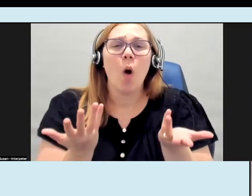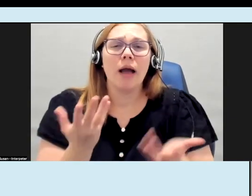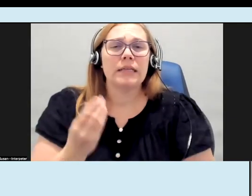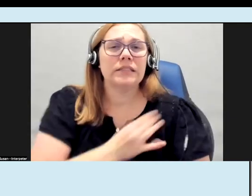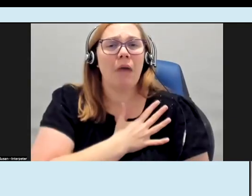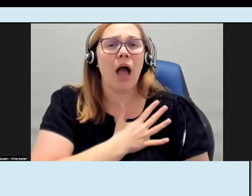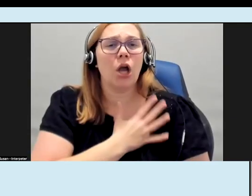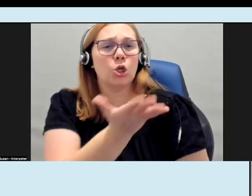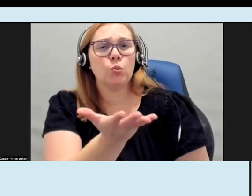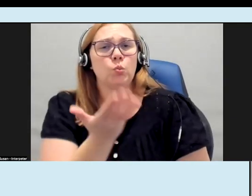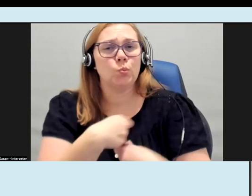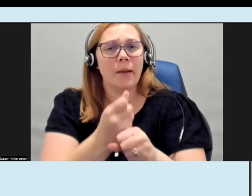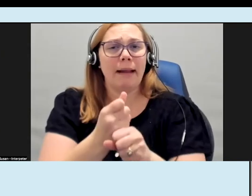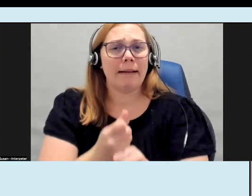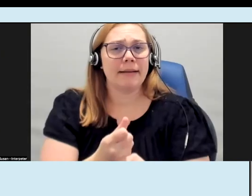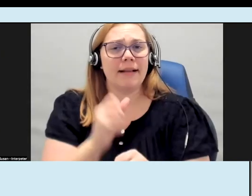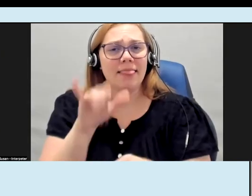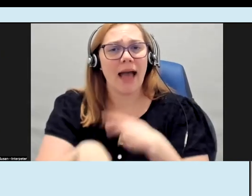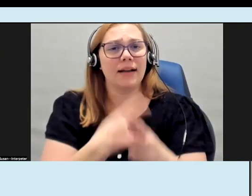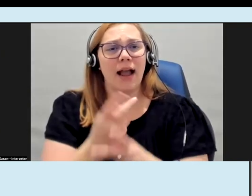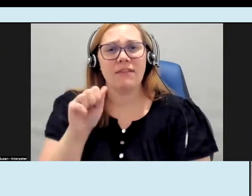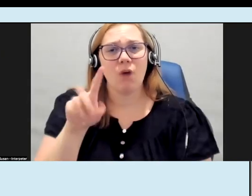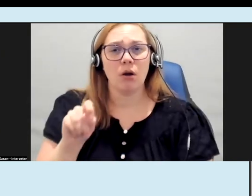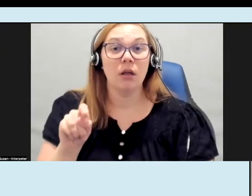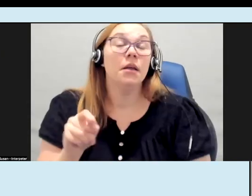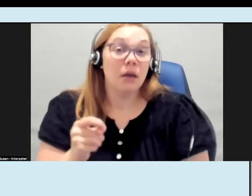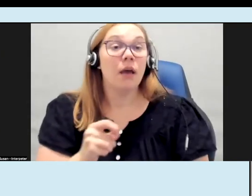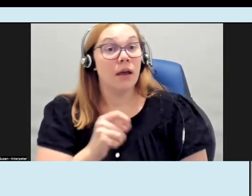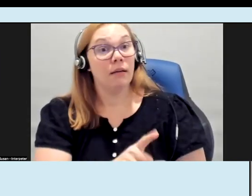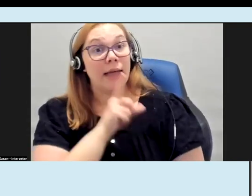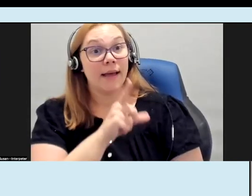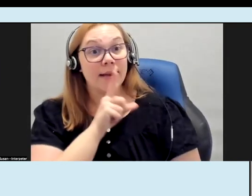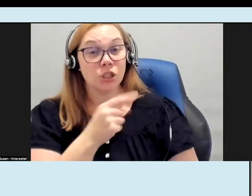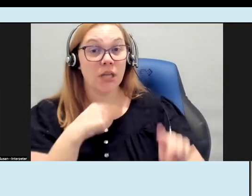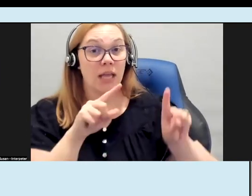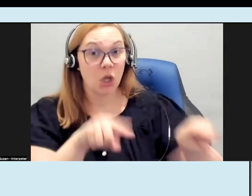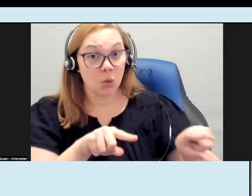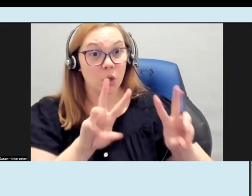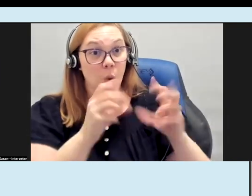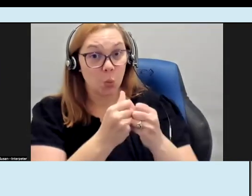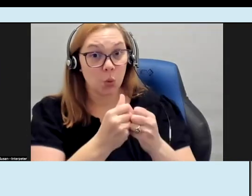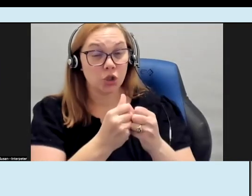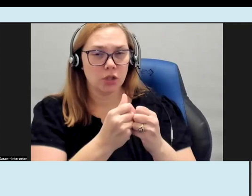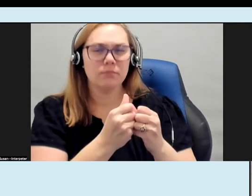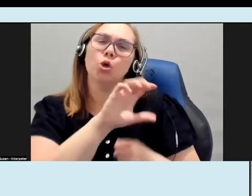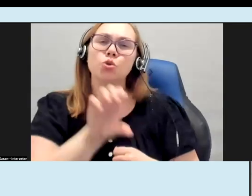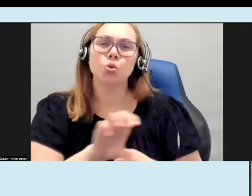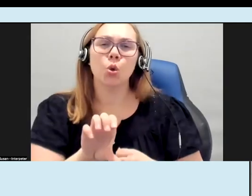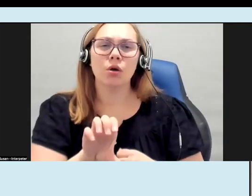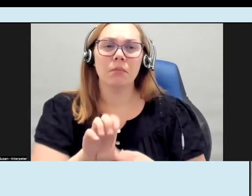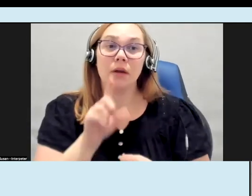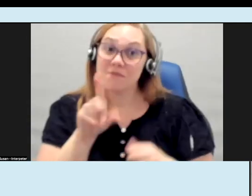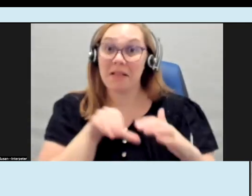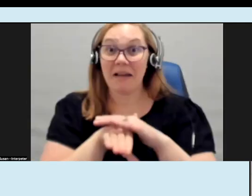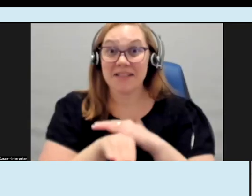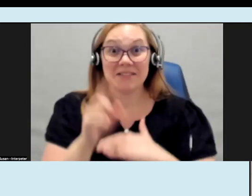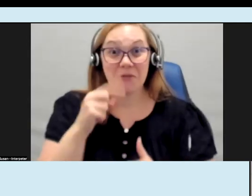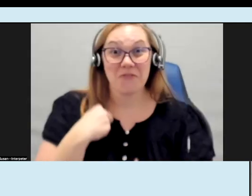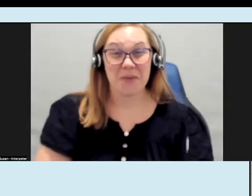pieces um so I actually attended um a workshop on Zoom which was very accessible for me on making